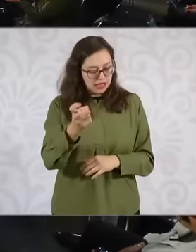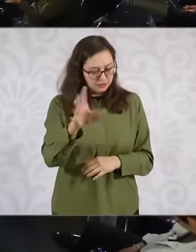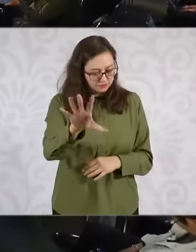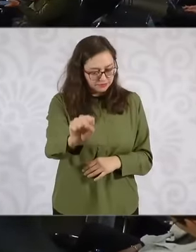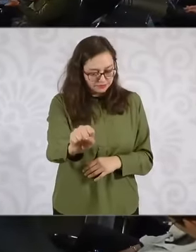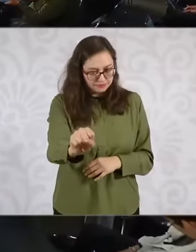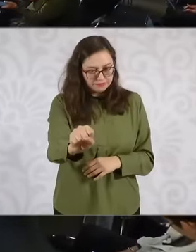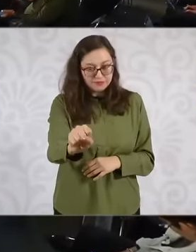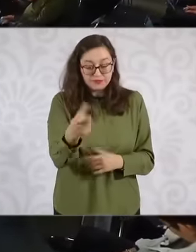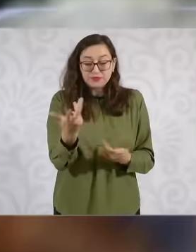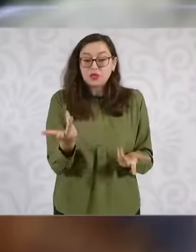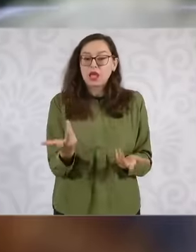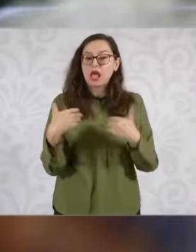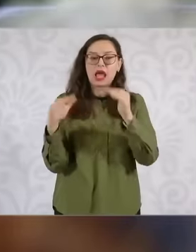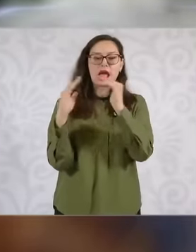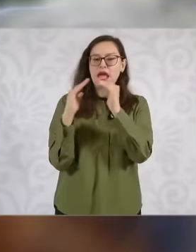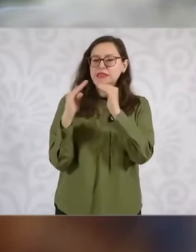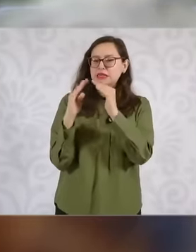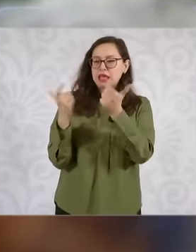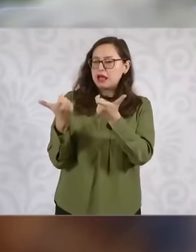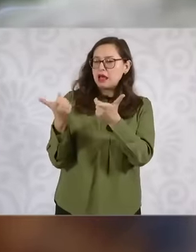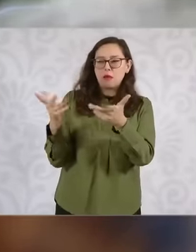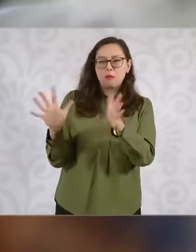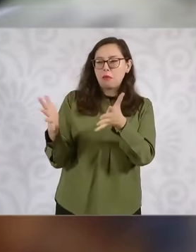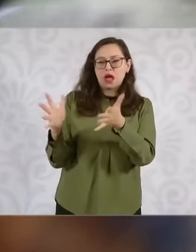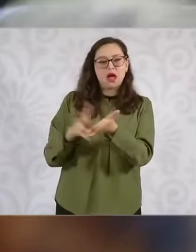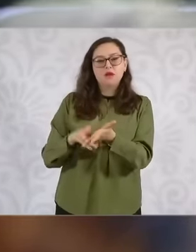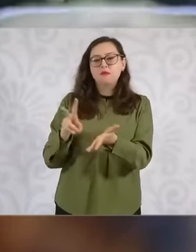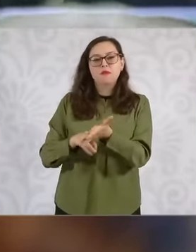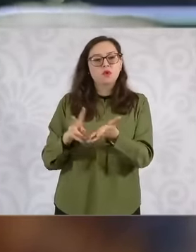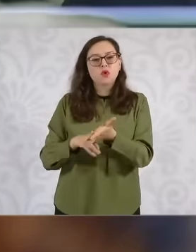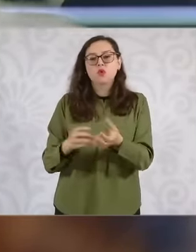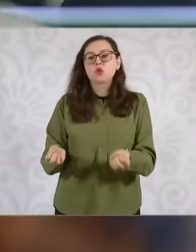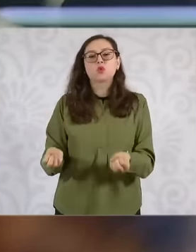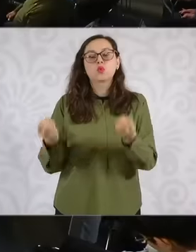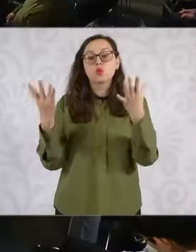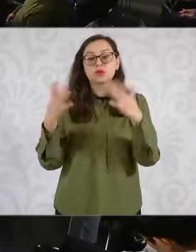idea of how much a home would cost with this scheme that you are proposing, we are talking